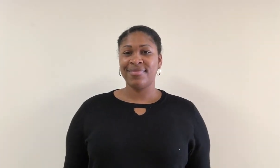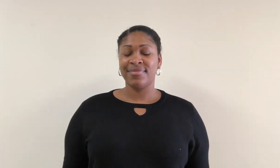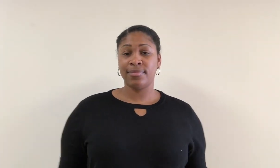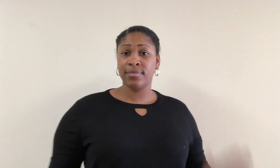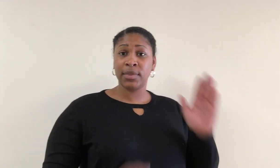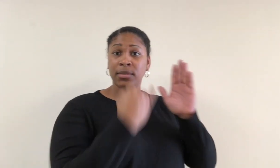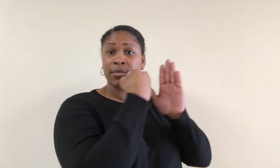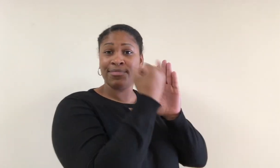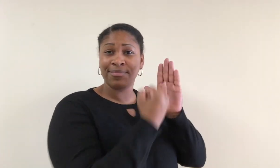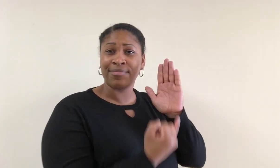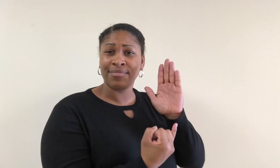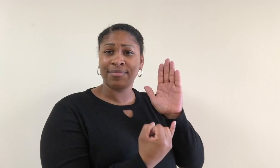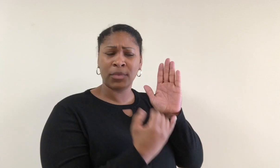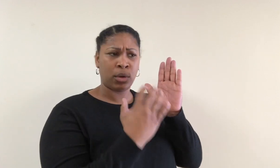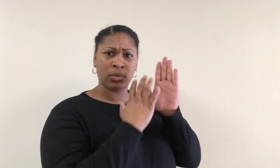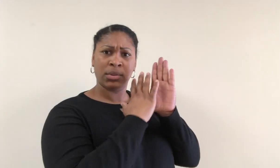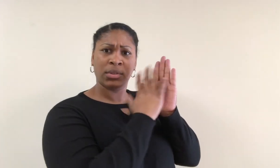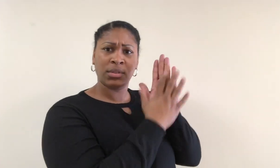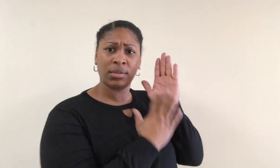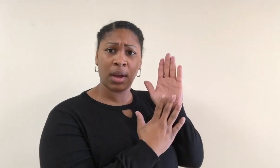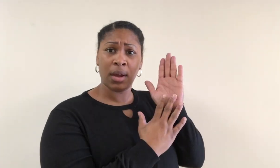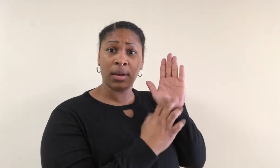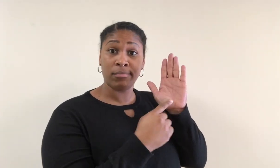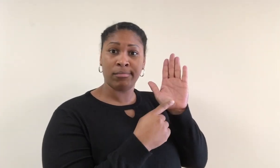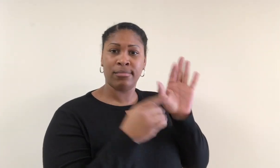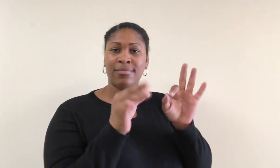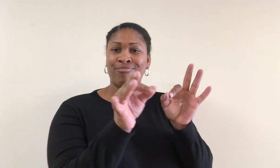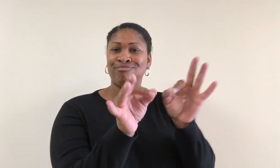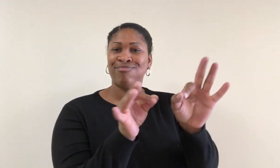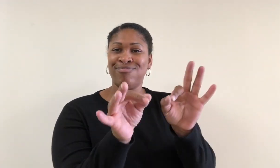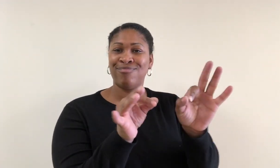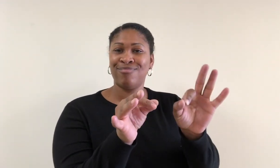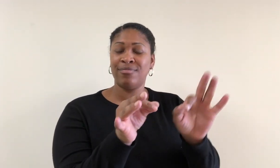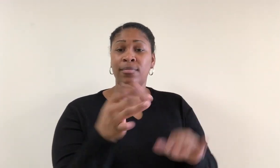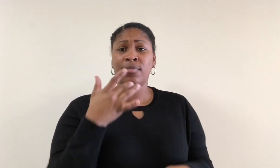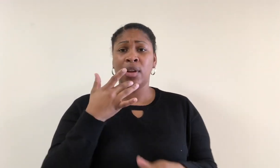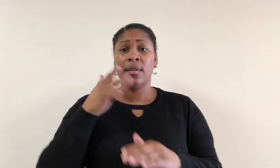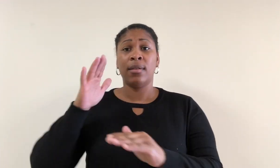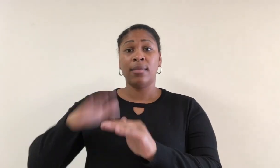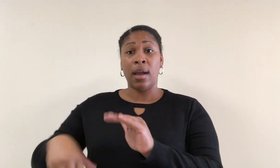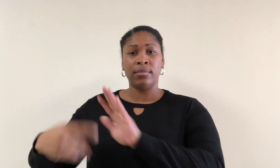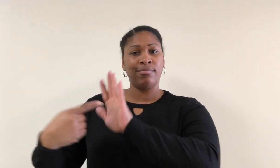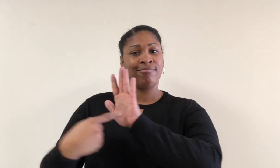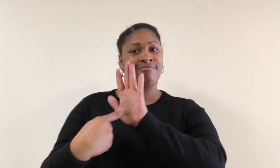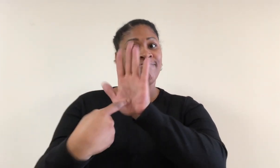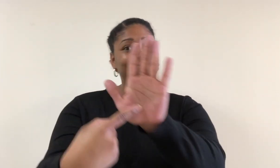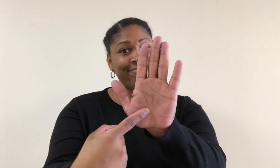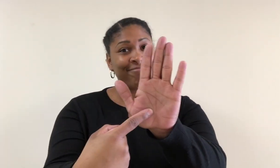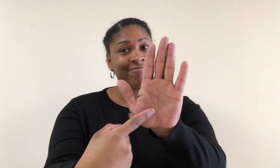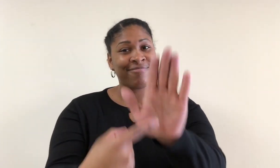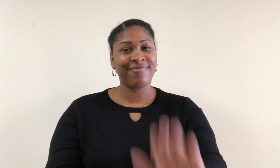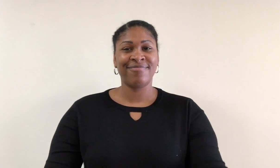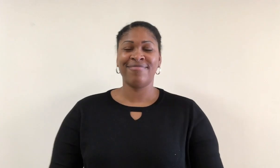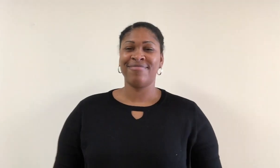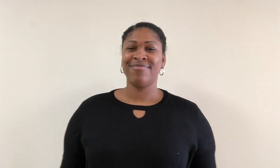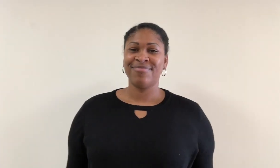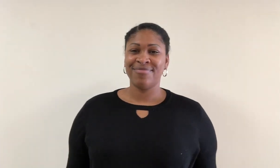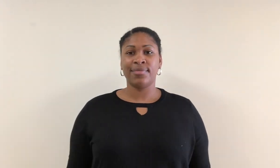A drawing or design that explains rather than represents.